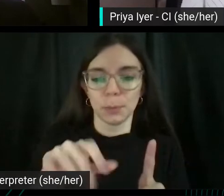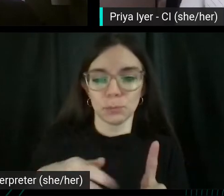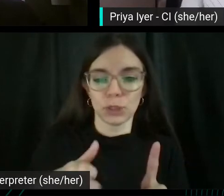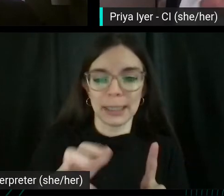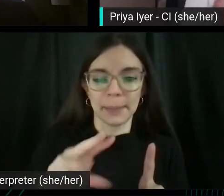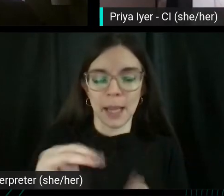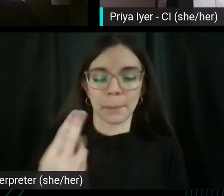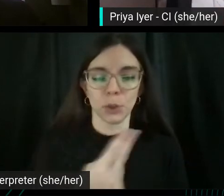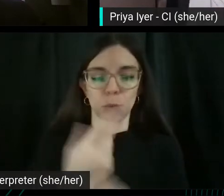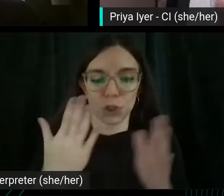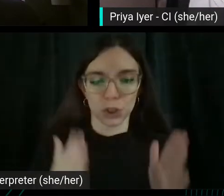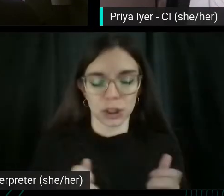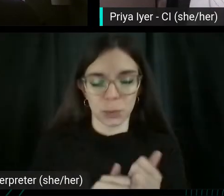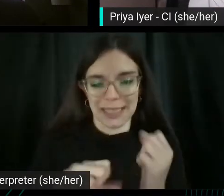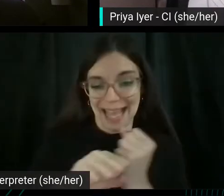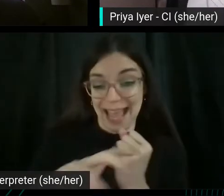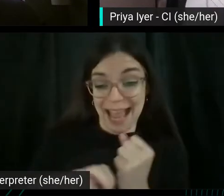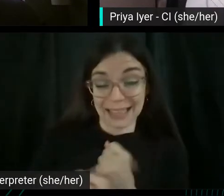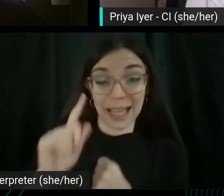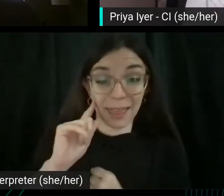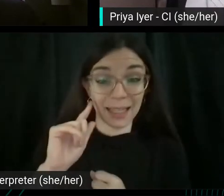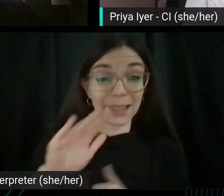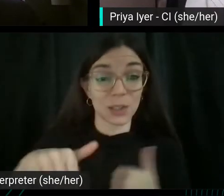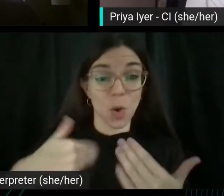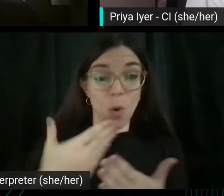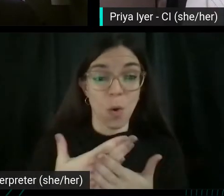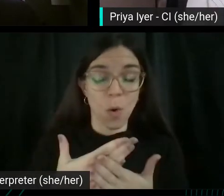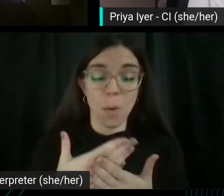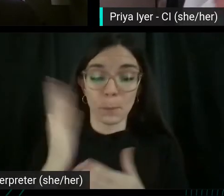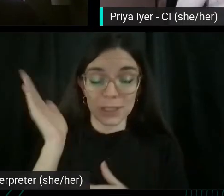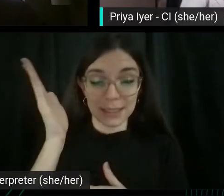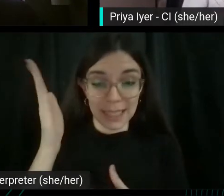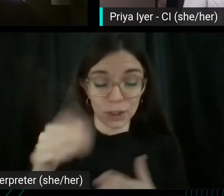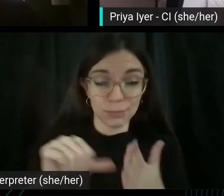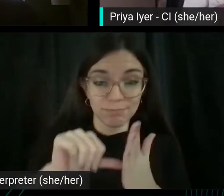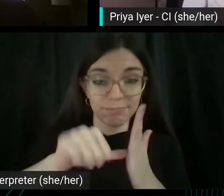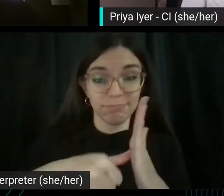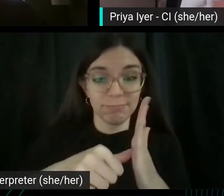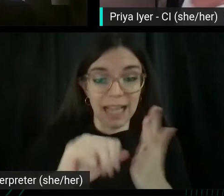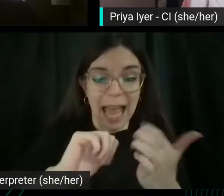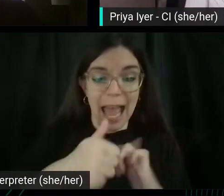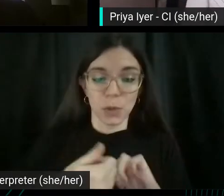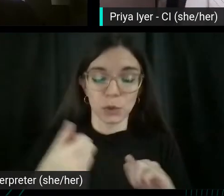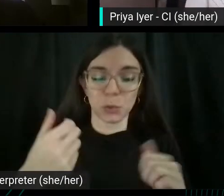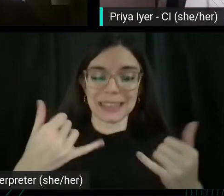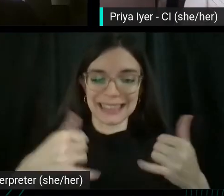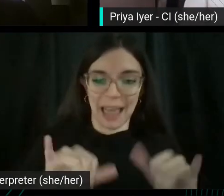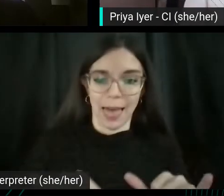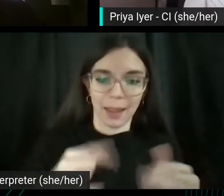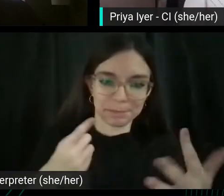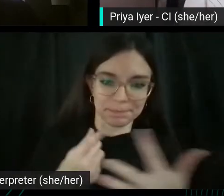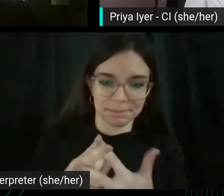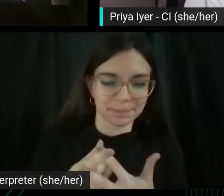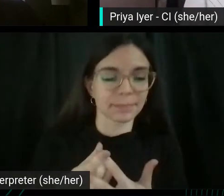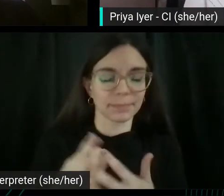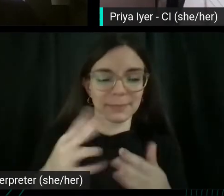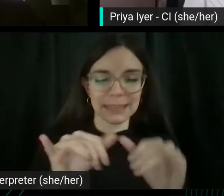And I think this entire presentation, really reinforces how to still hack the system, how to still use the platform to your benefit and